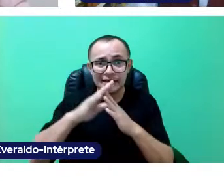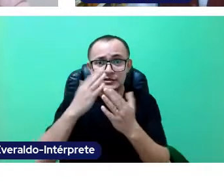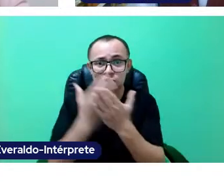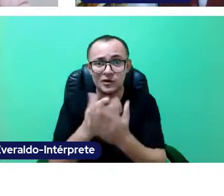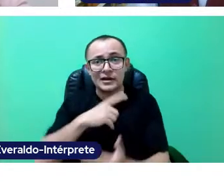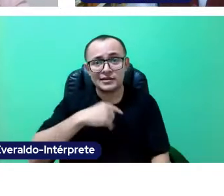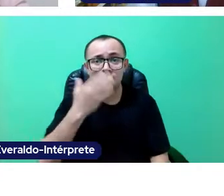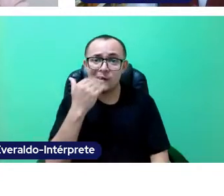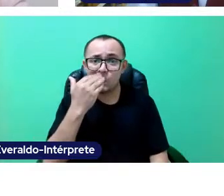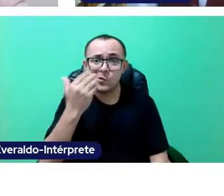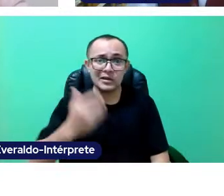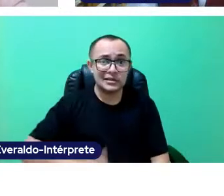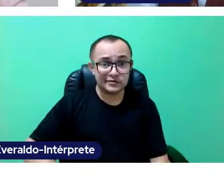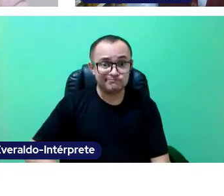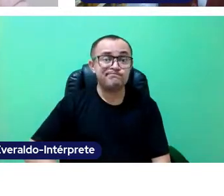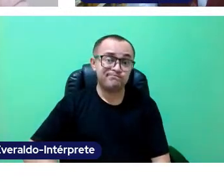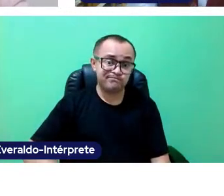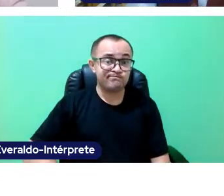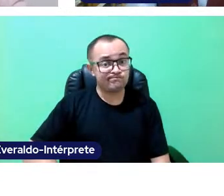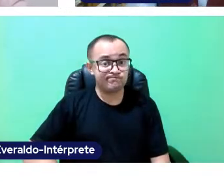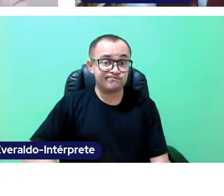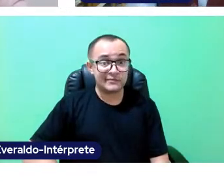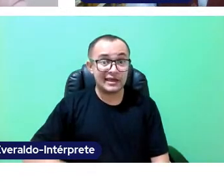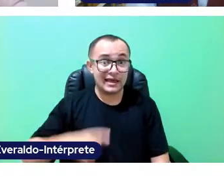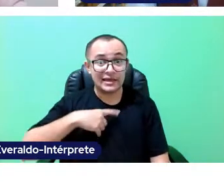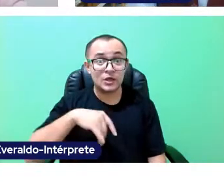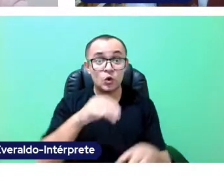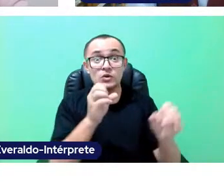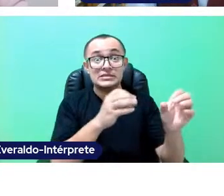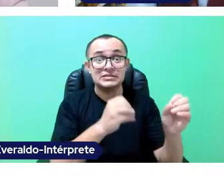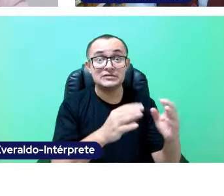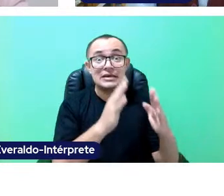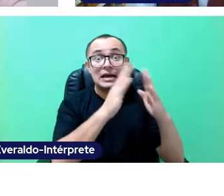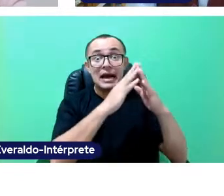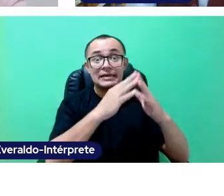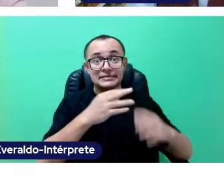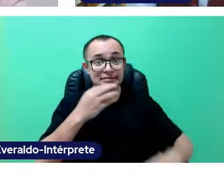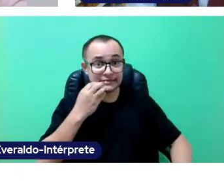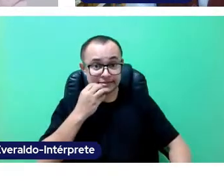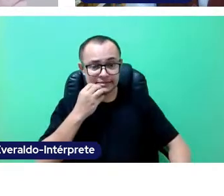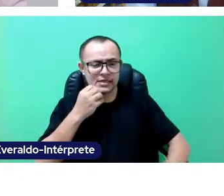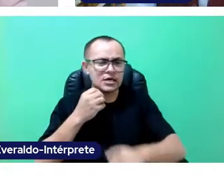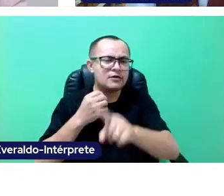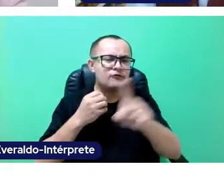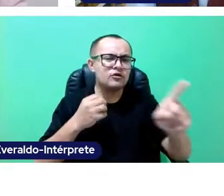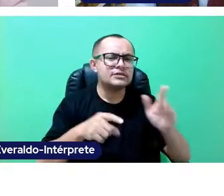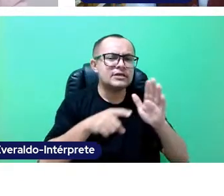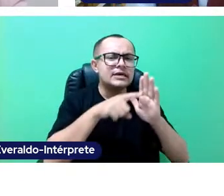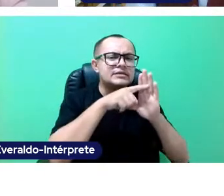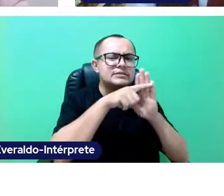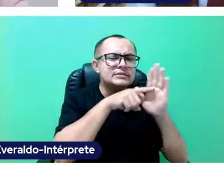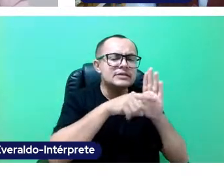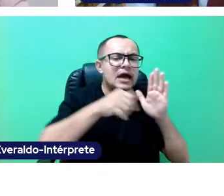Right now we would like to hear from you, to understand a little bit about how you both evaluate this teaching model,